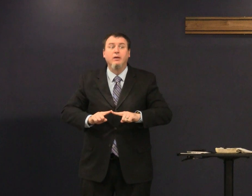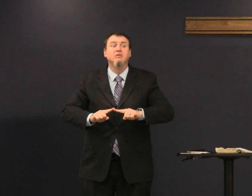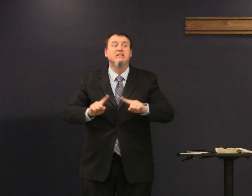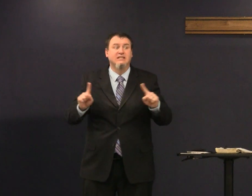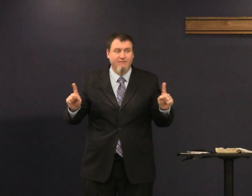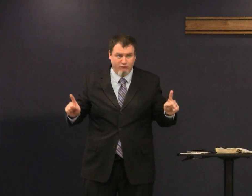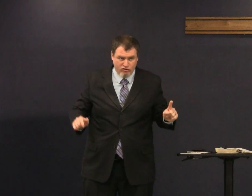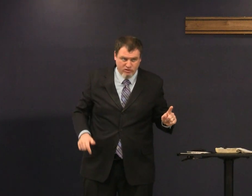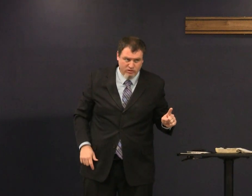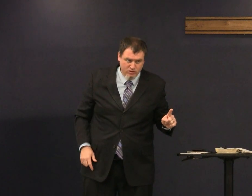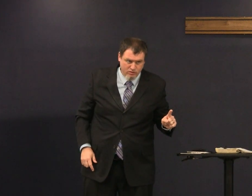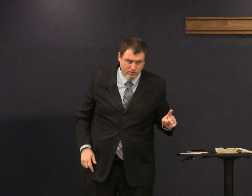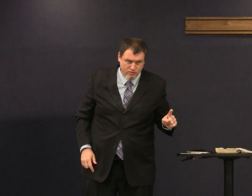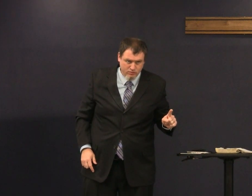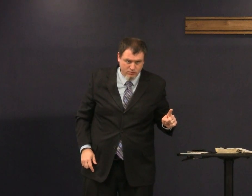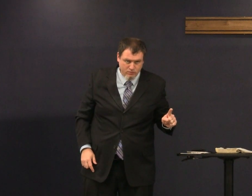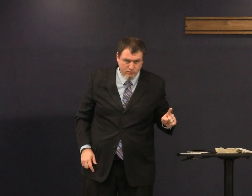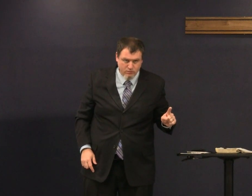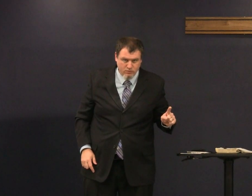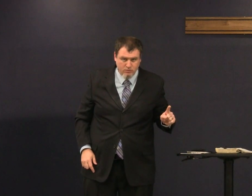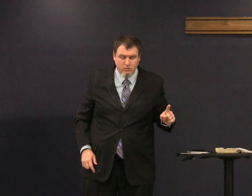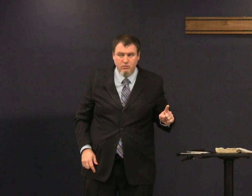I'm alive and there's a difference